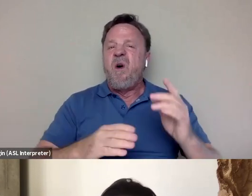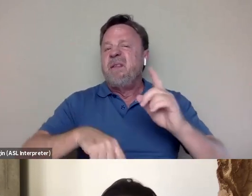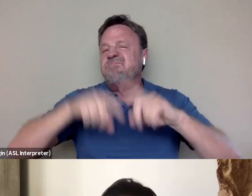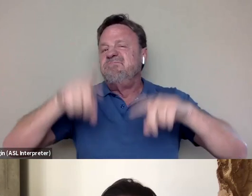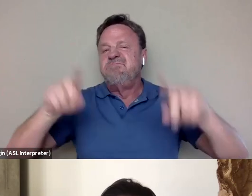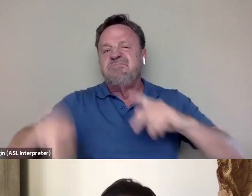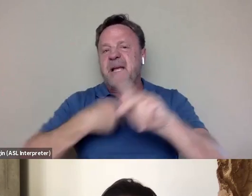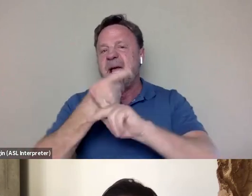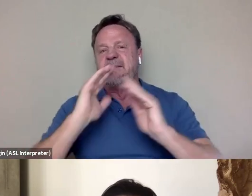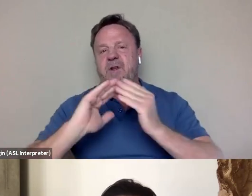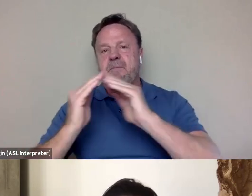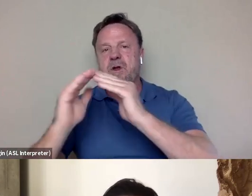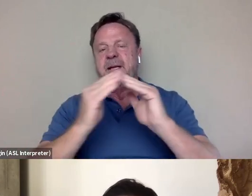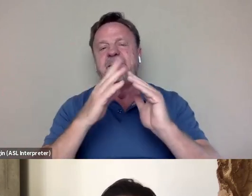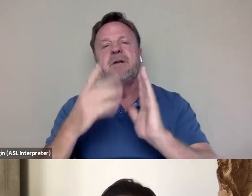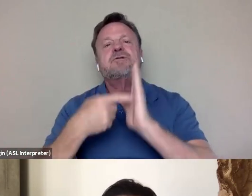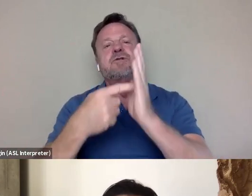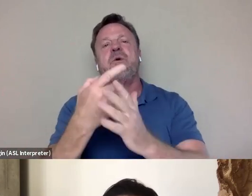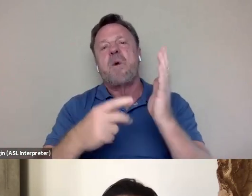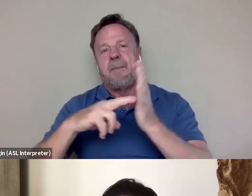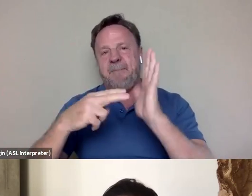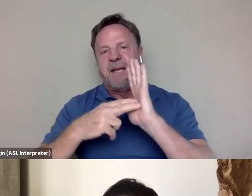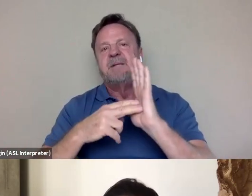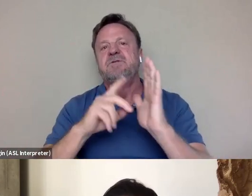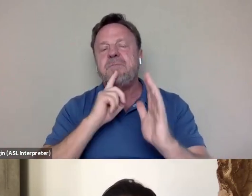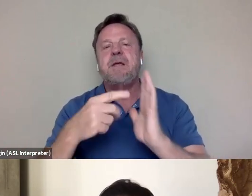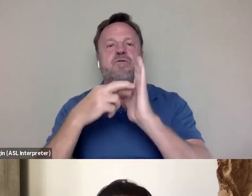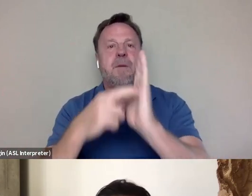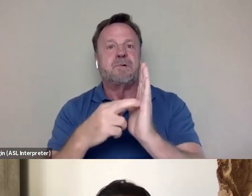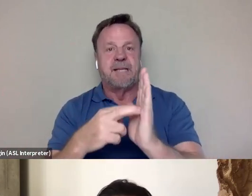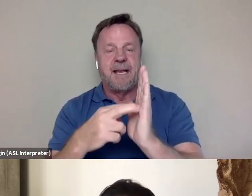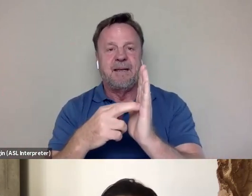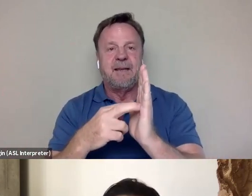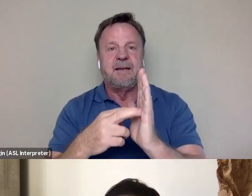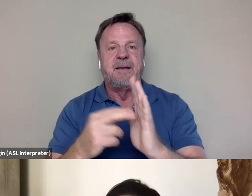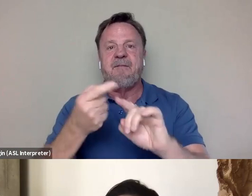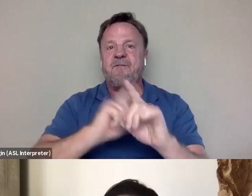who are showing what it means to be represented from the disabled community